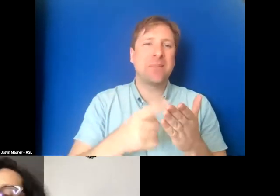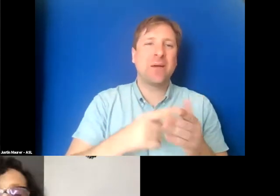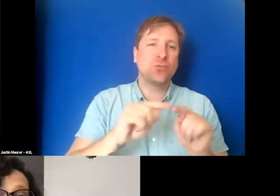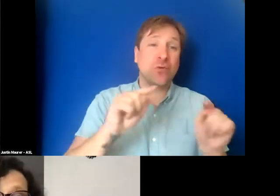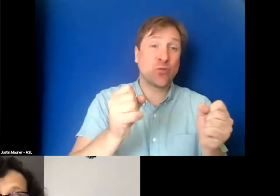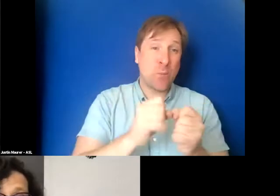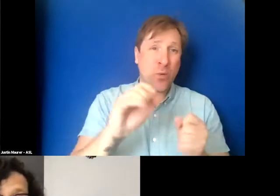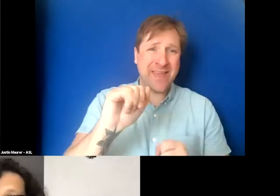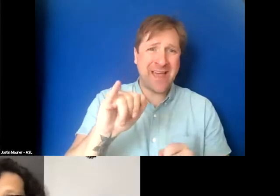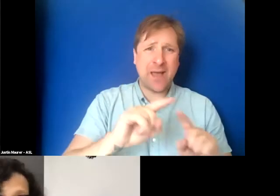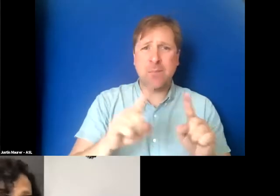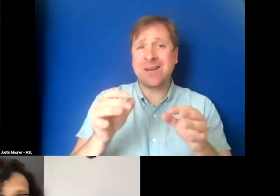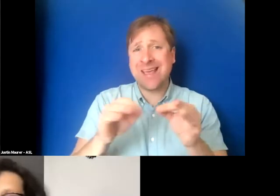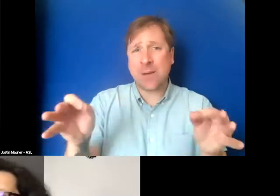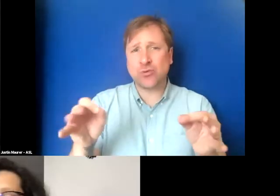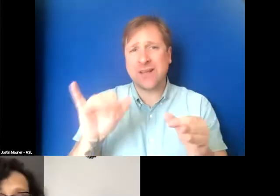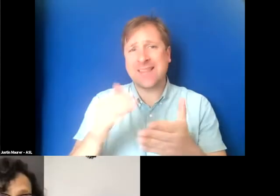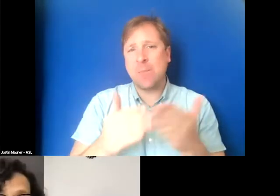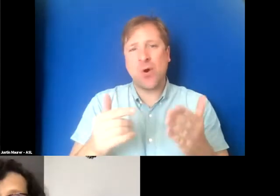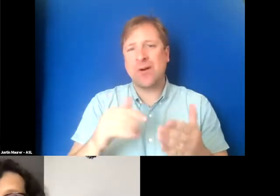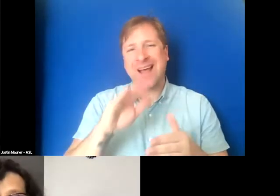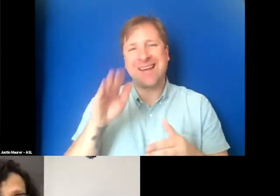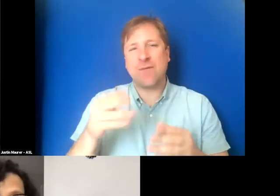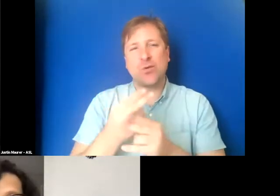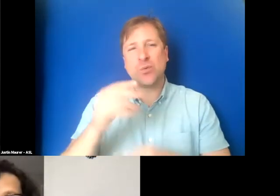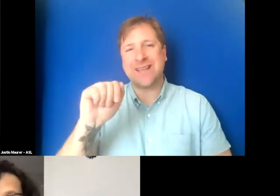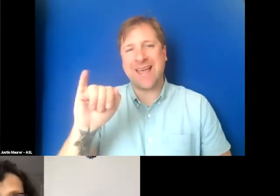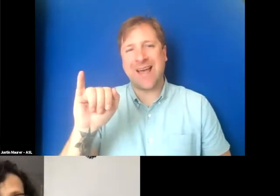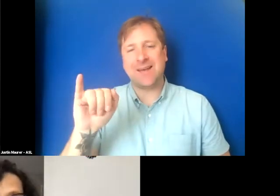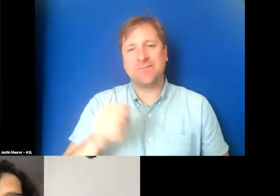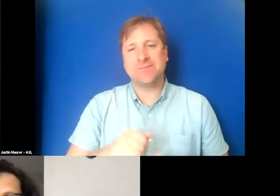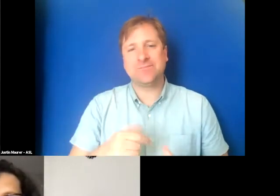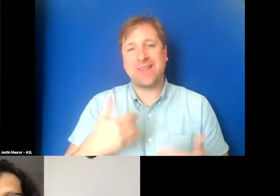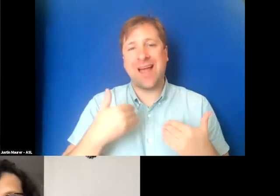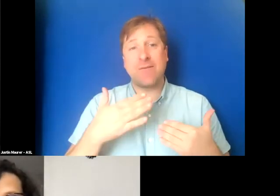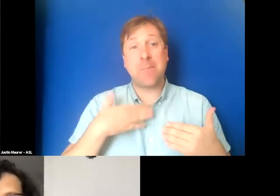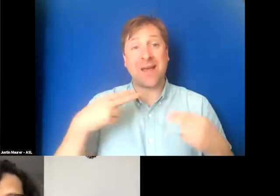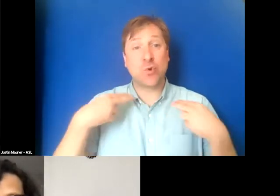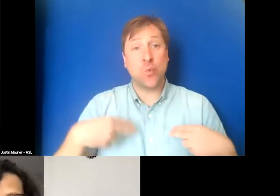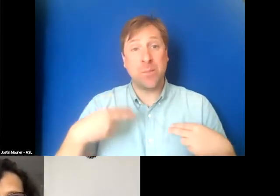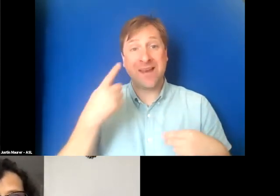But when it comes to the captioning portion, I don't ever use AI. I have my human eyes and hands on every